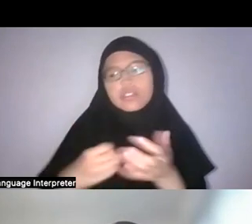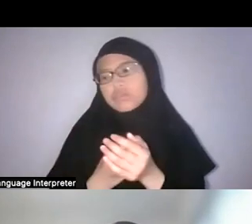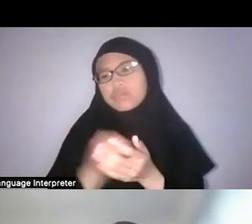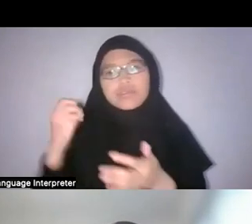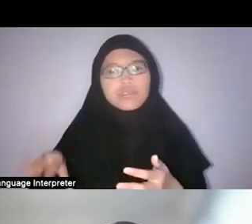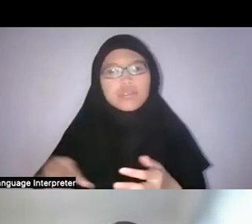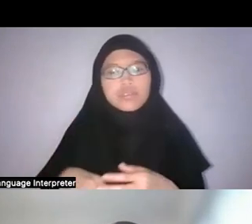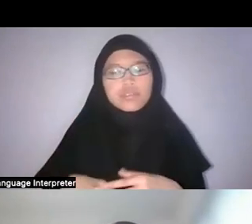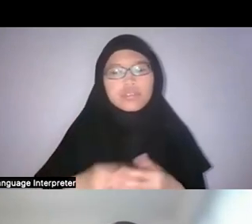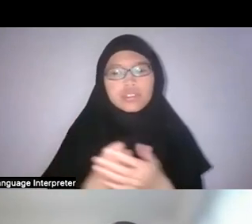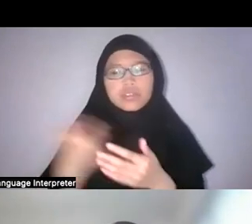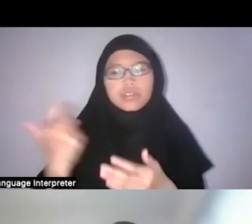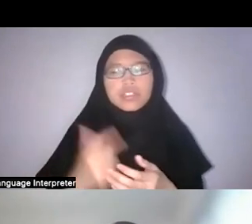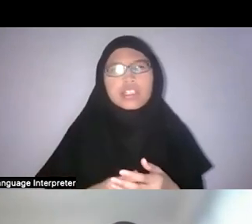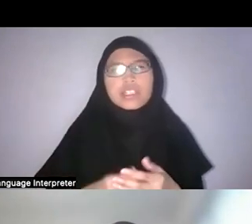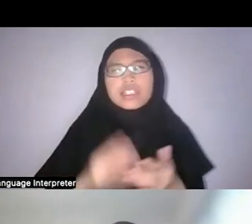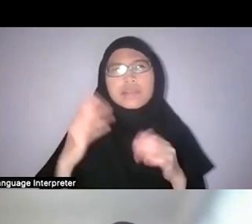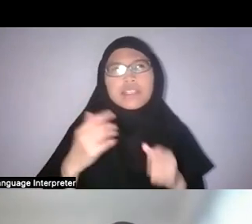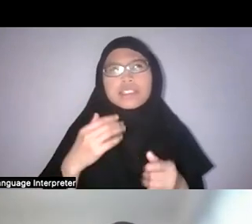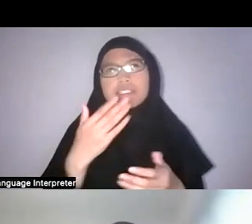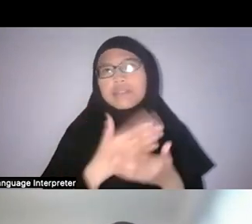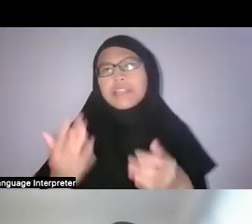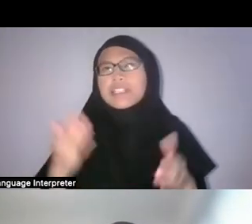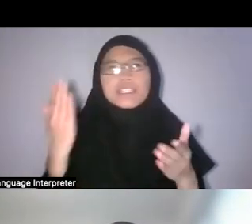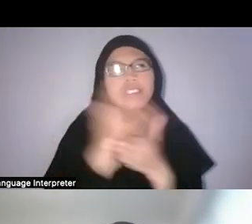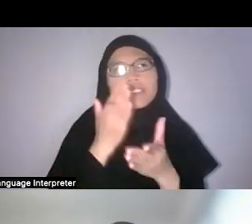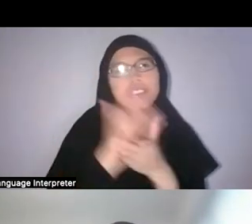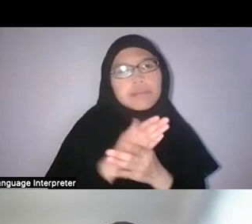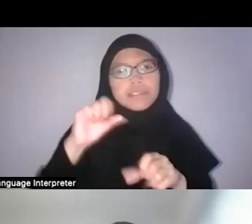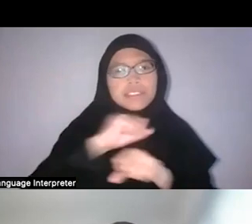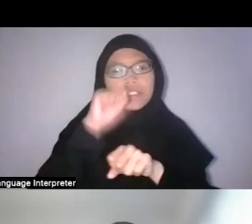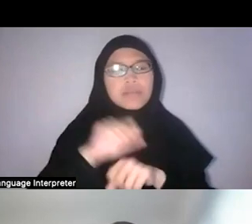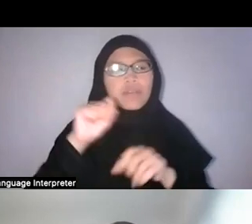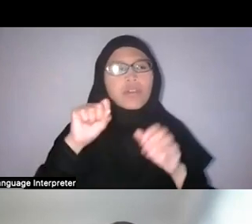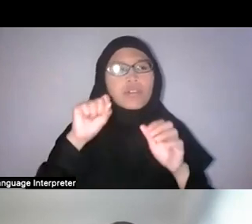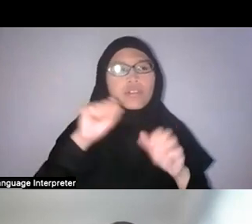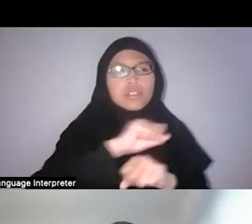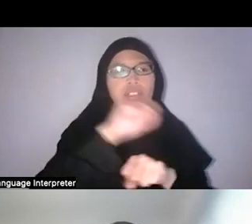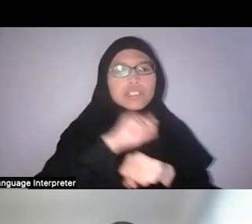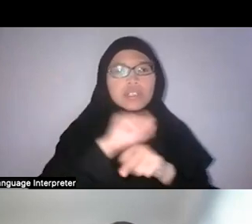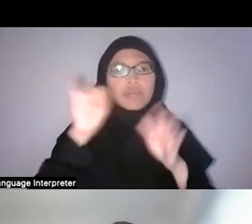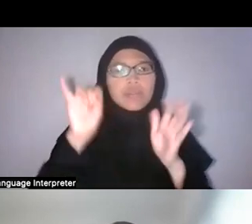something that disturbed Singapore’s own image as an urban economy that was,